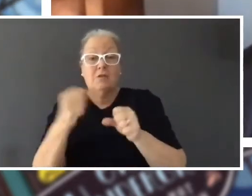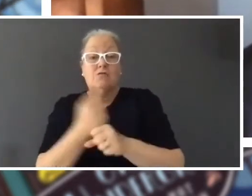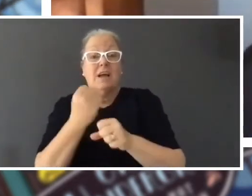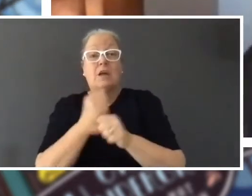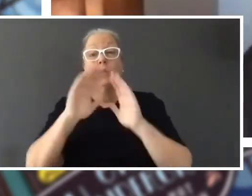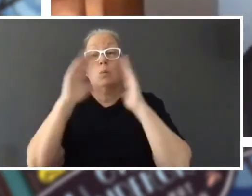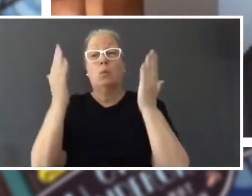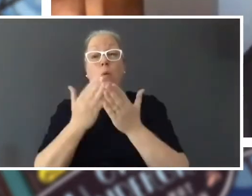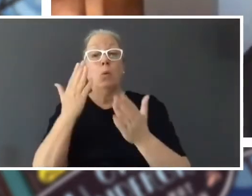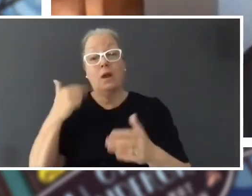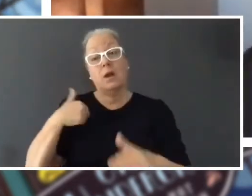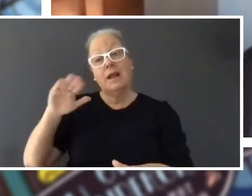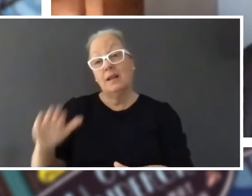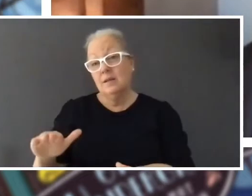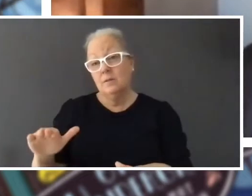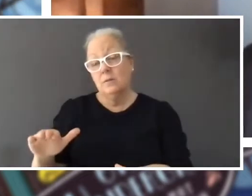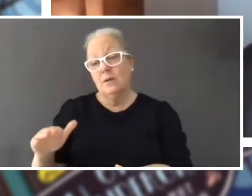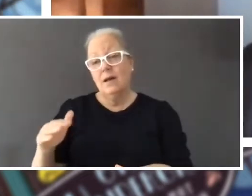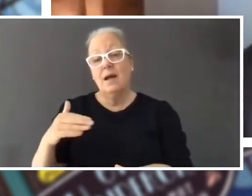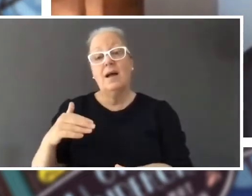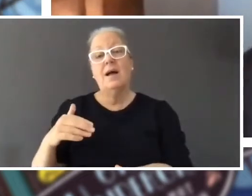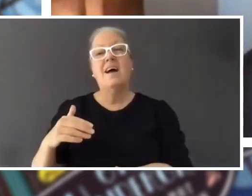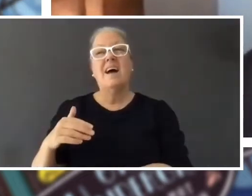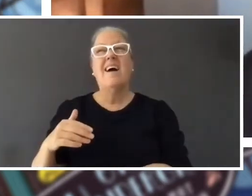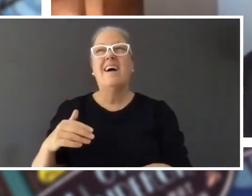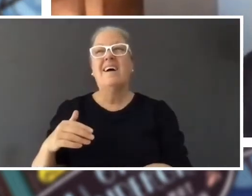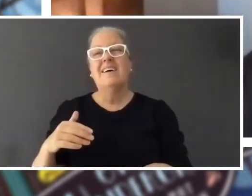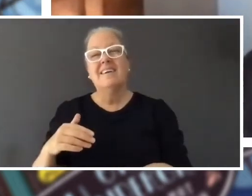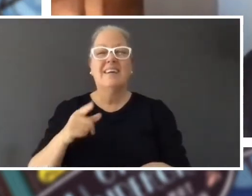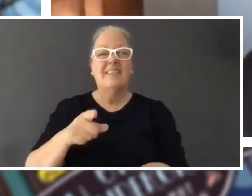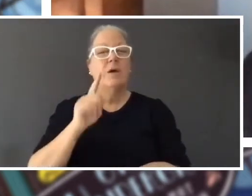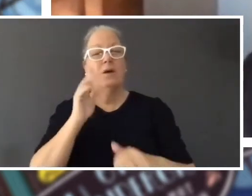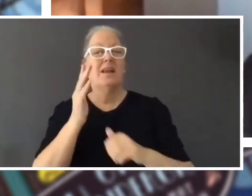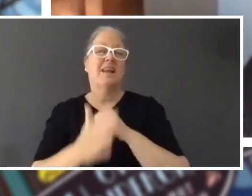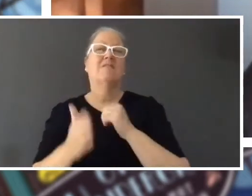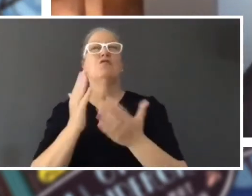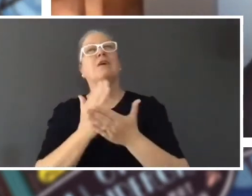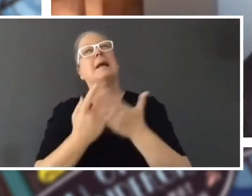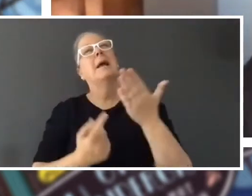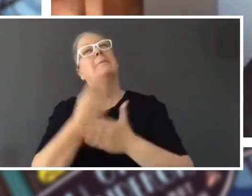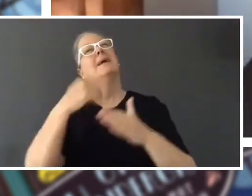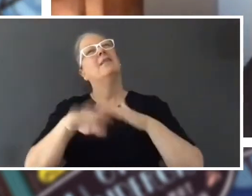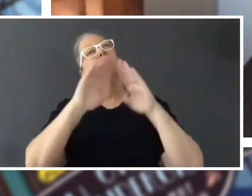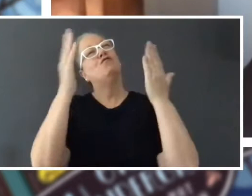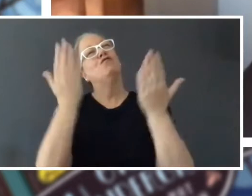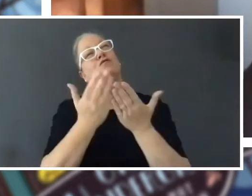because I didn't think, 'Uh, that would never really happen in the real world', I didn't care I just drew whatever was a fun map for a fun